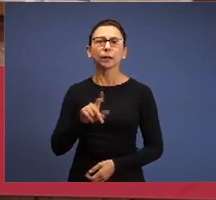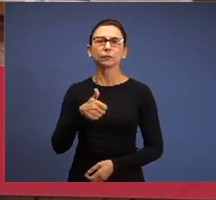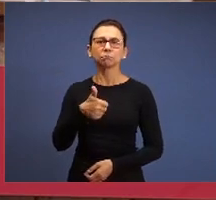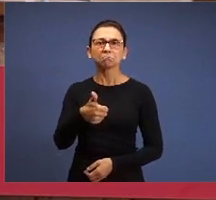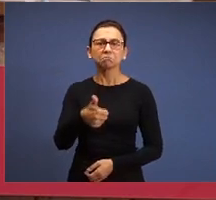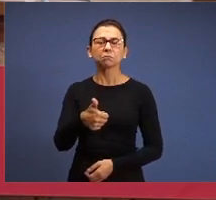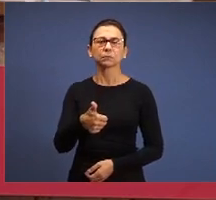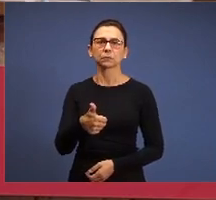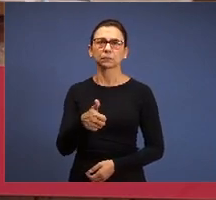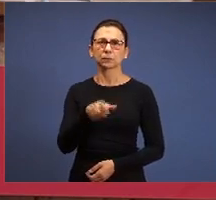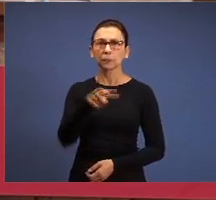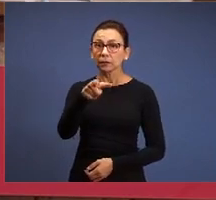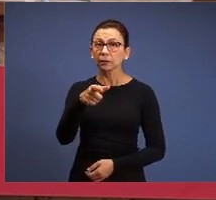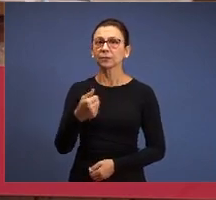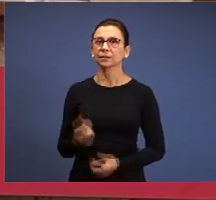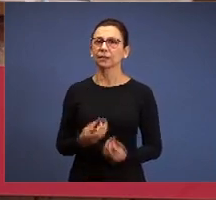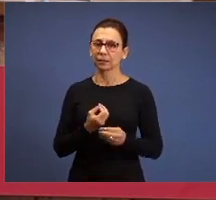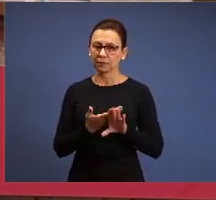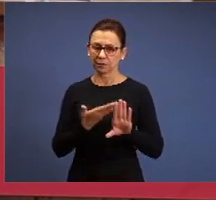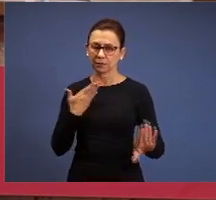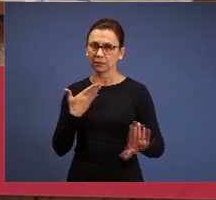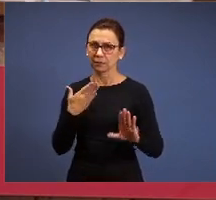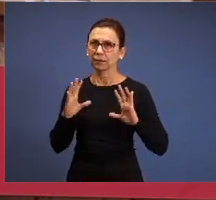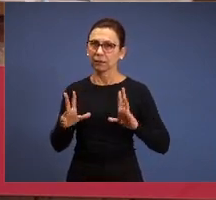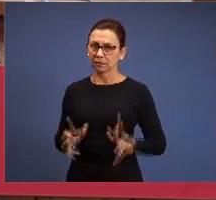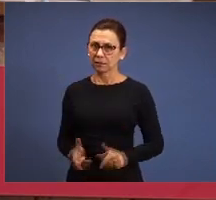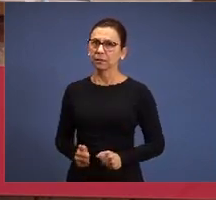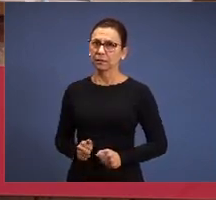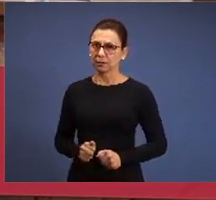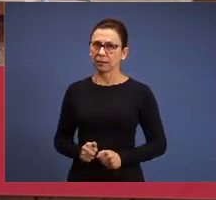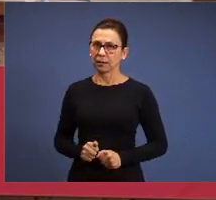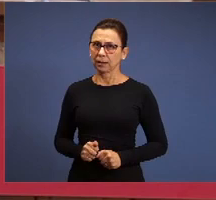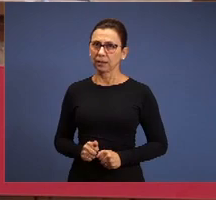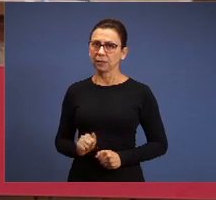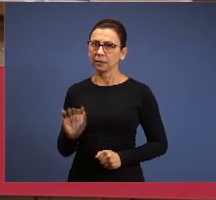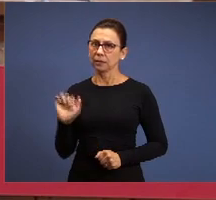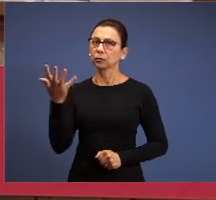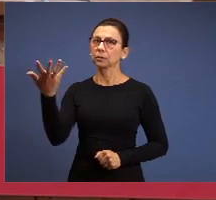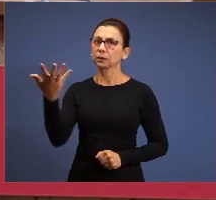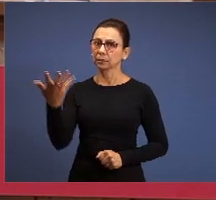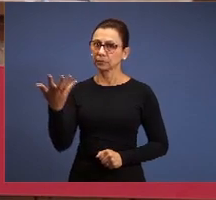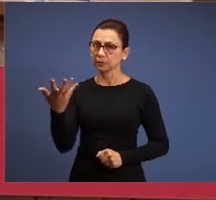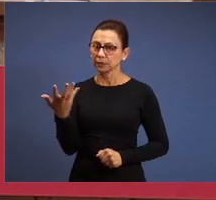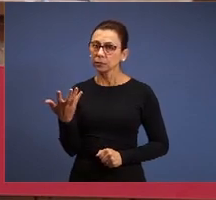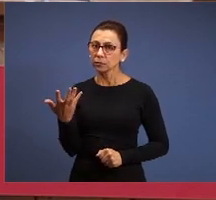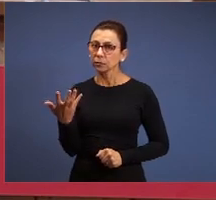and are you ready to face this moment? Because around us there is a group